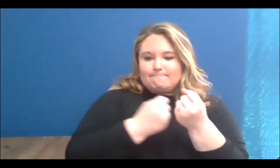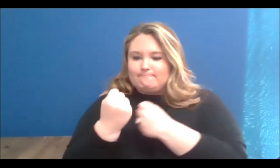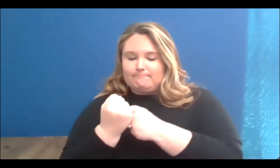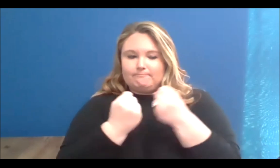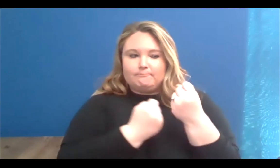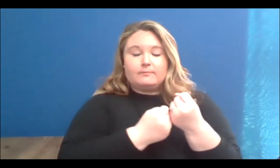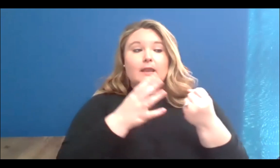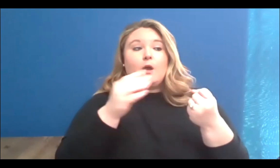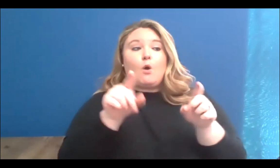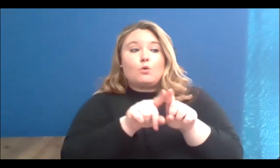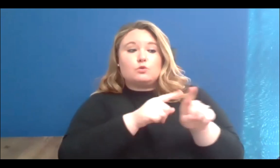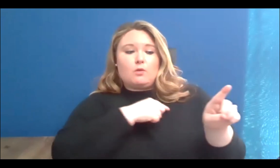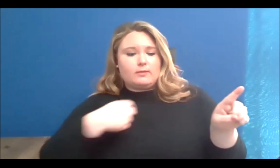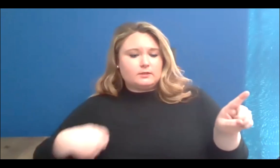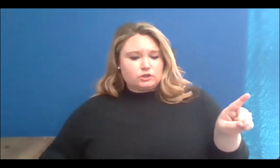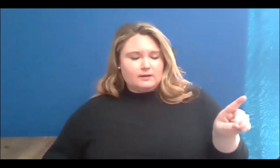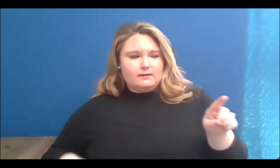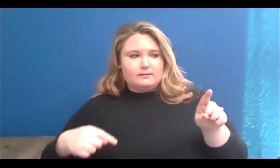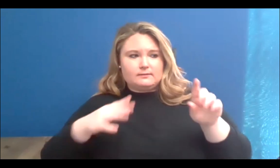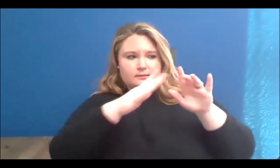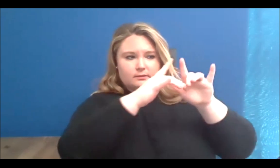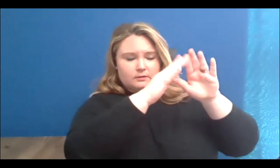and then lastly just to give so much support and love to Land Back,